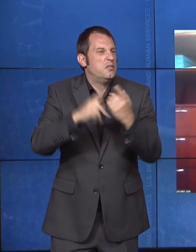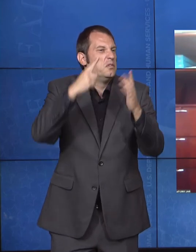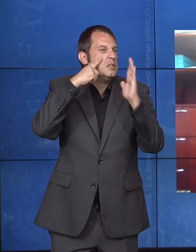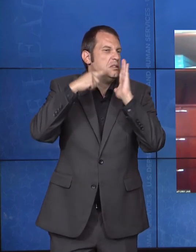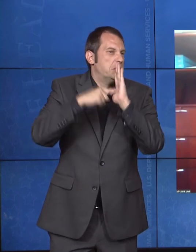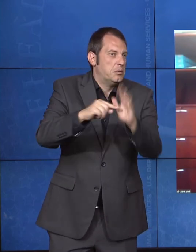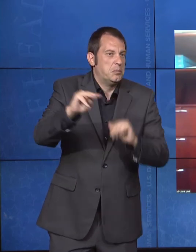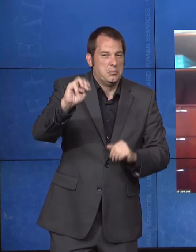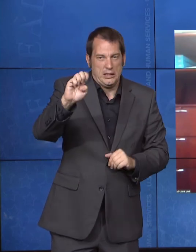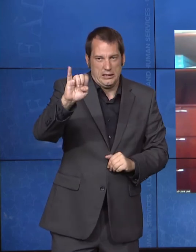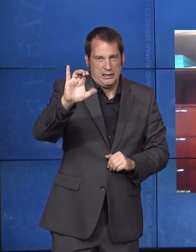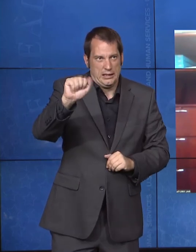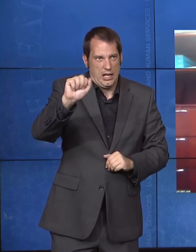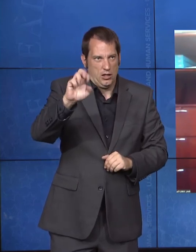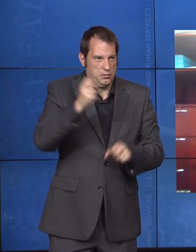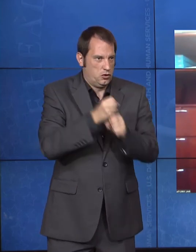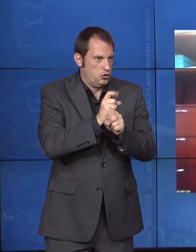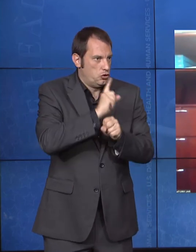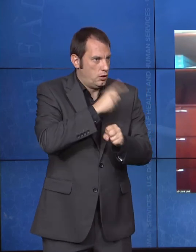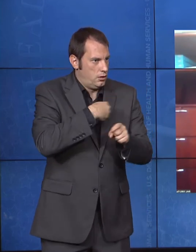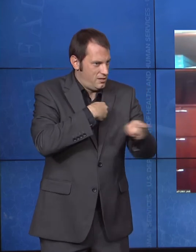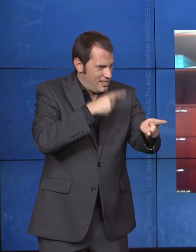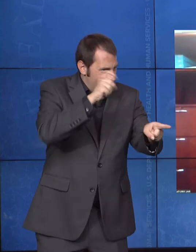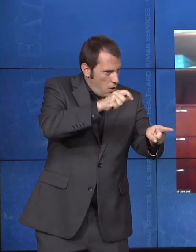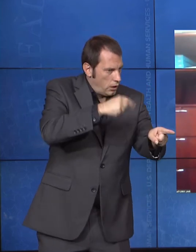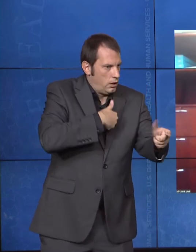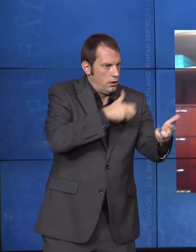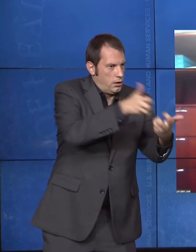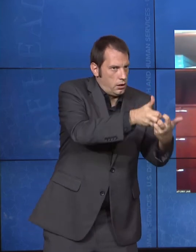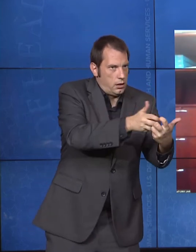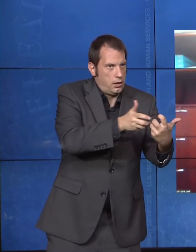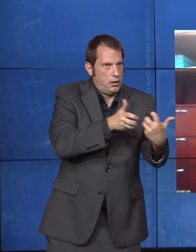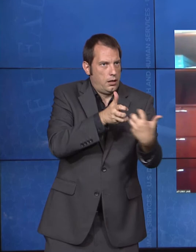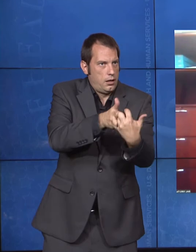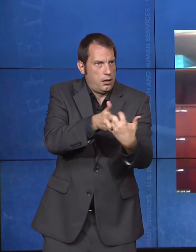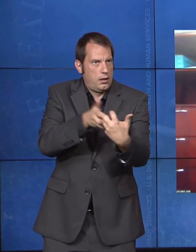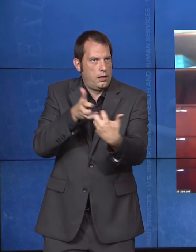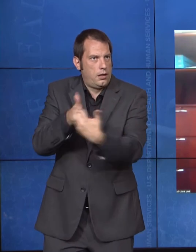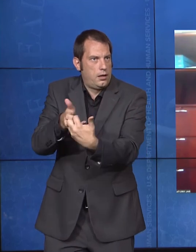obviously such an important principle in our programs. But we have done so, in some ways,